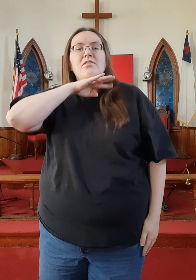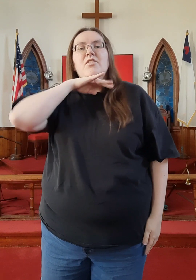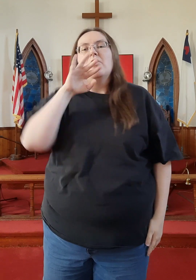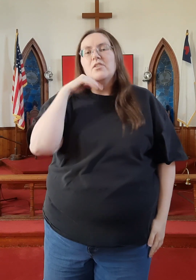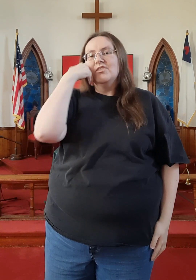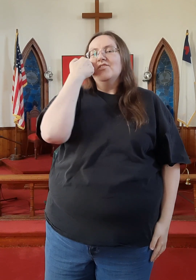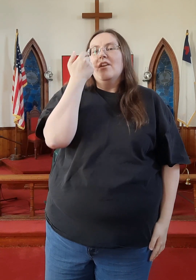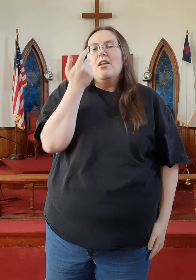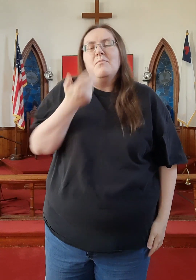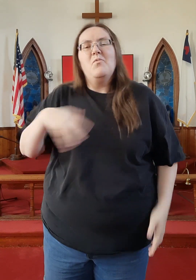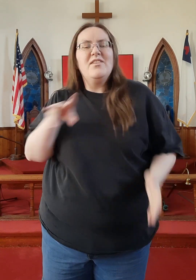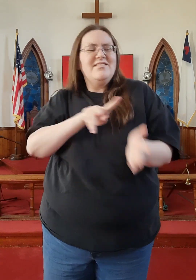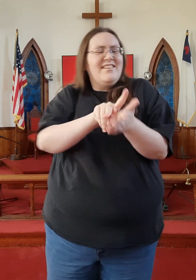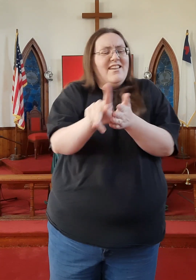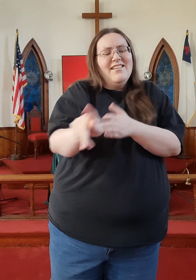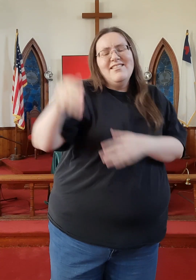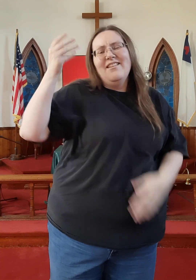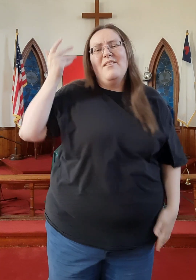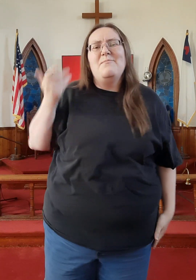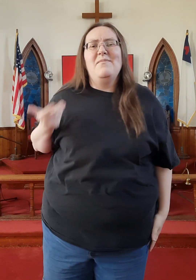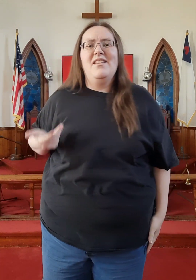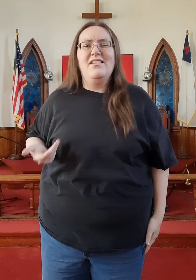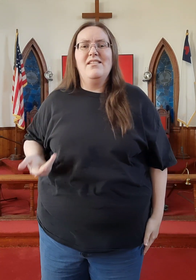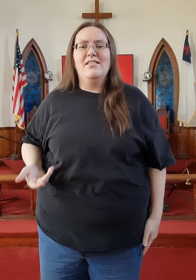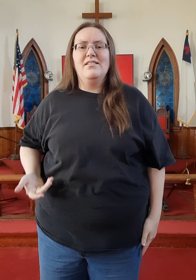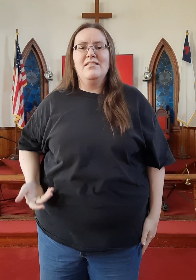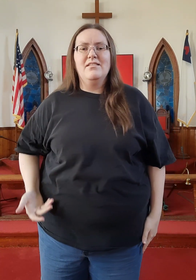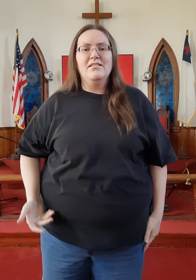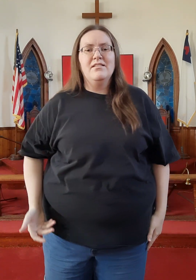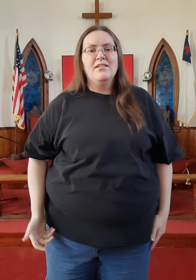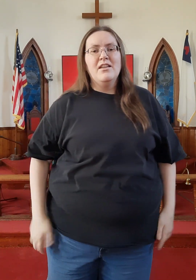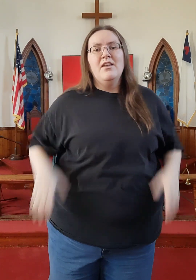The dirty shame was killing me